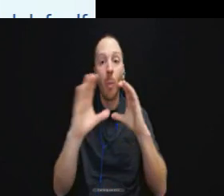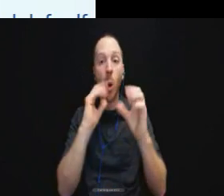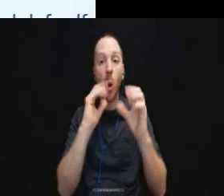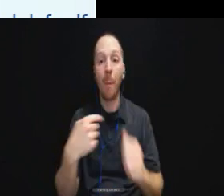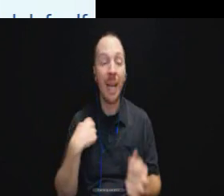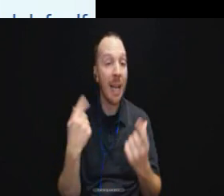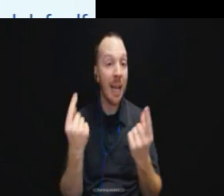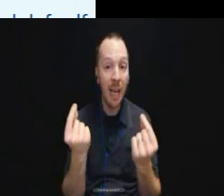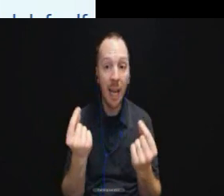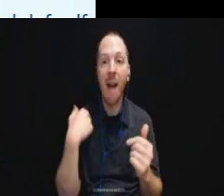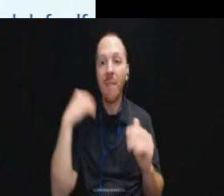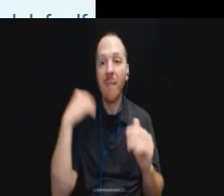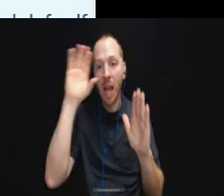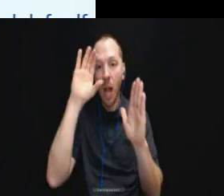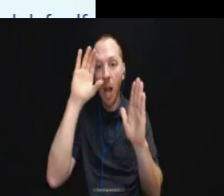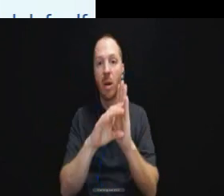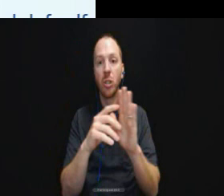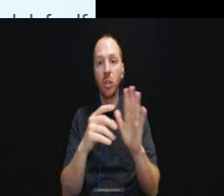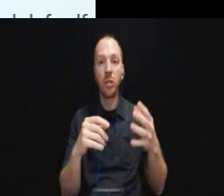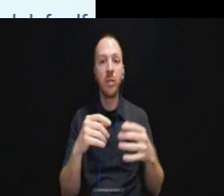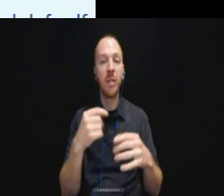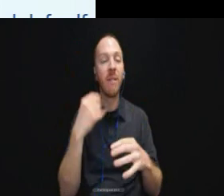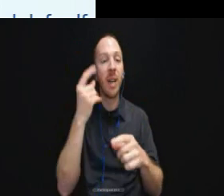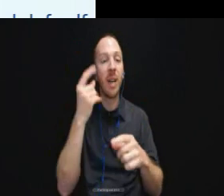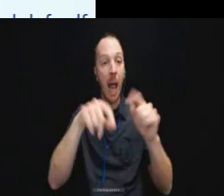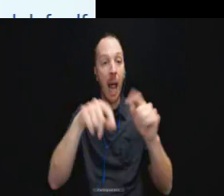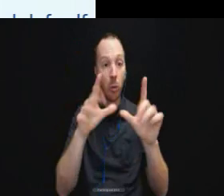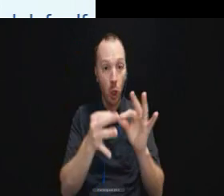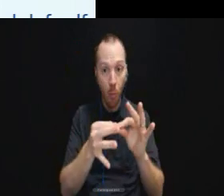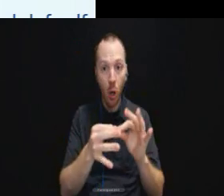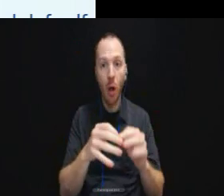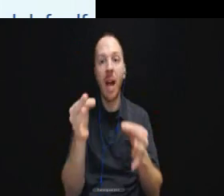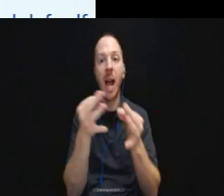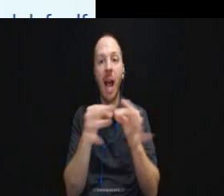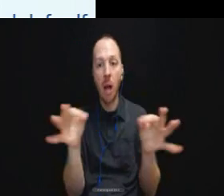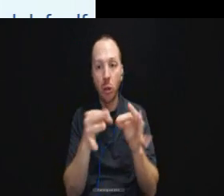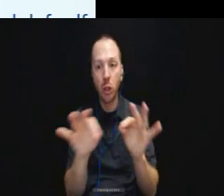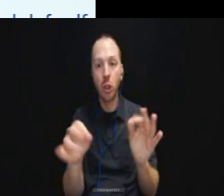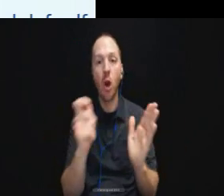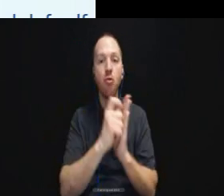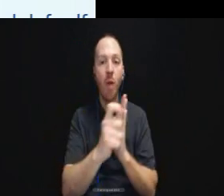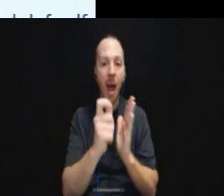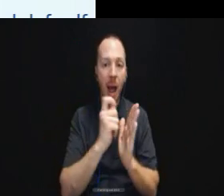and there is images of a sign language interpreter, of captioning, of writing, of lipreading,